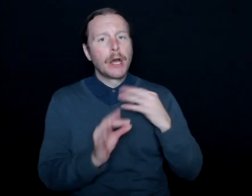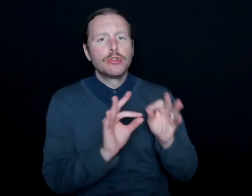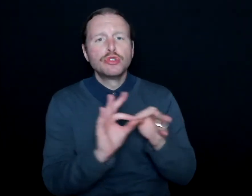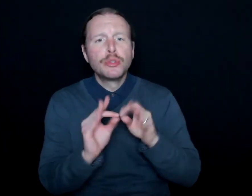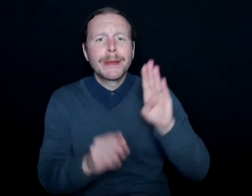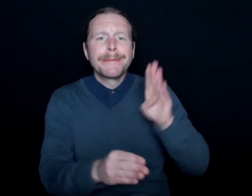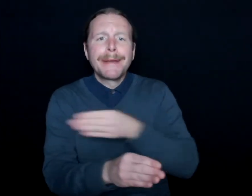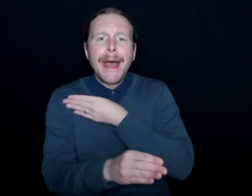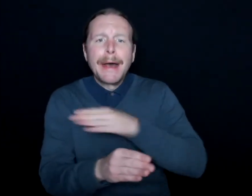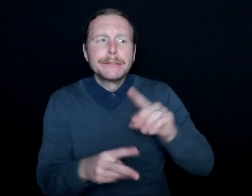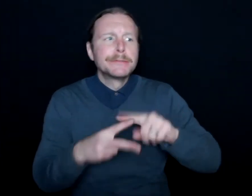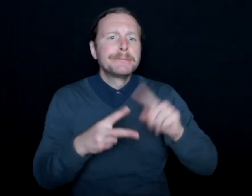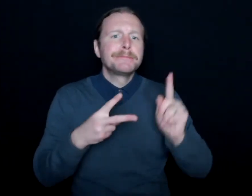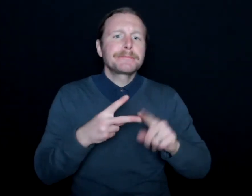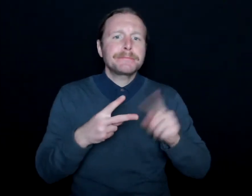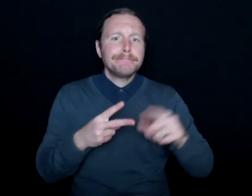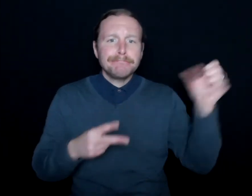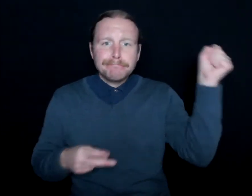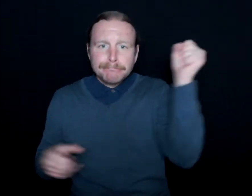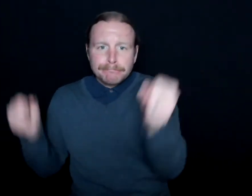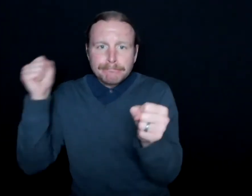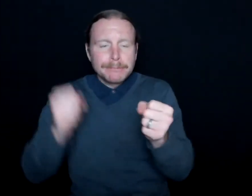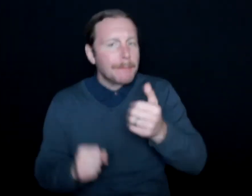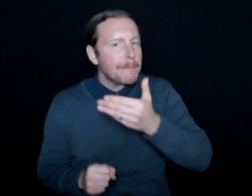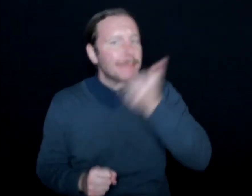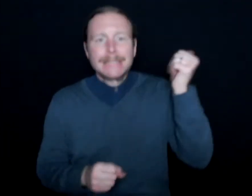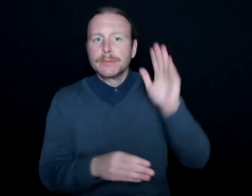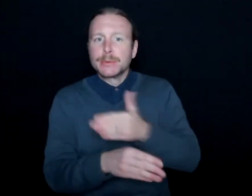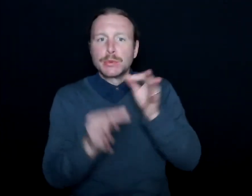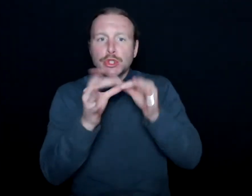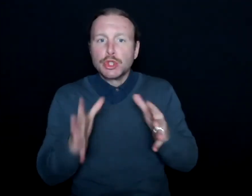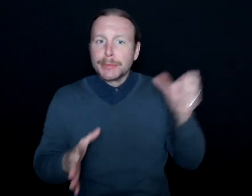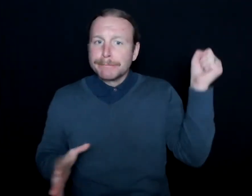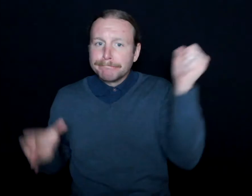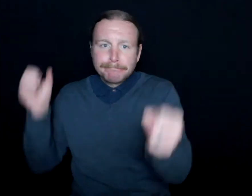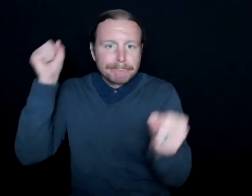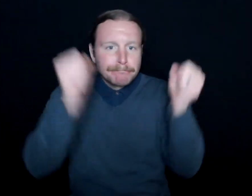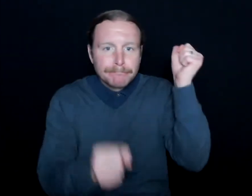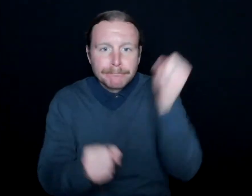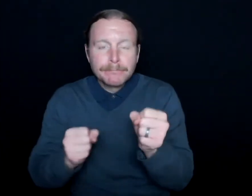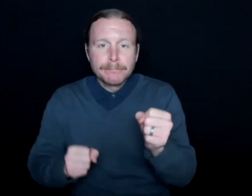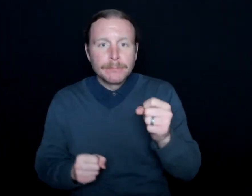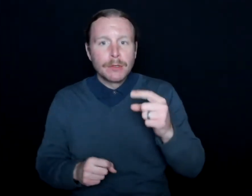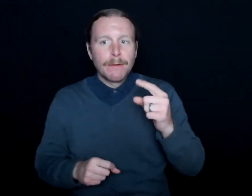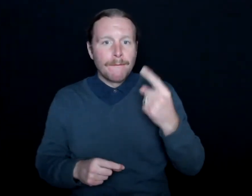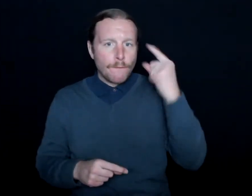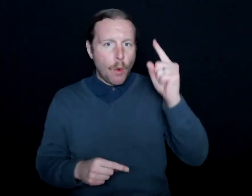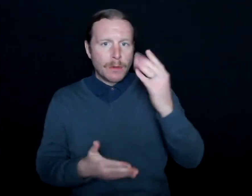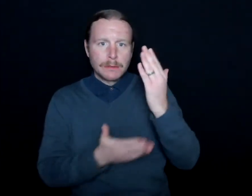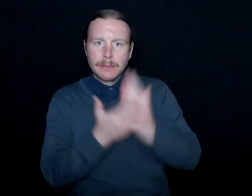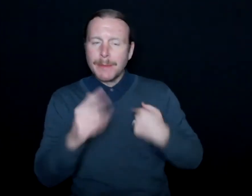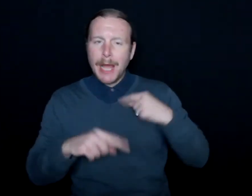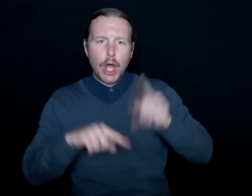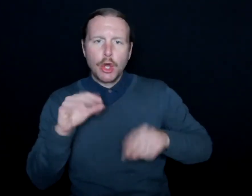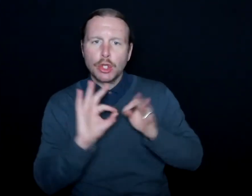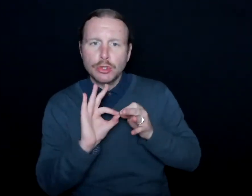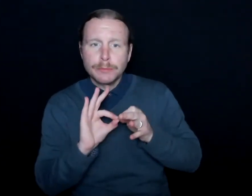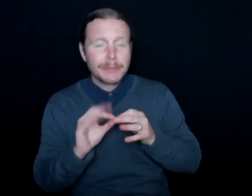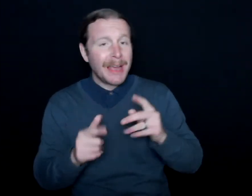I would also bring in some of the best music interpreters that-- for concerts that I couldn't interpret. And we just had conversations.